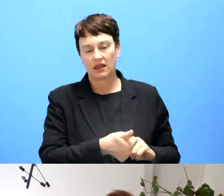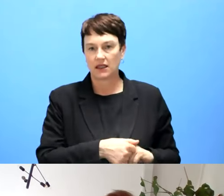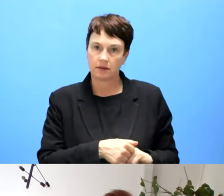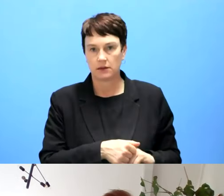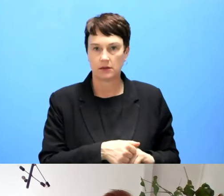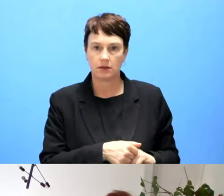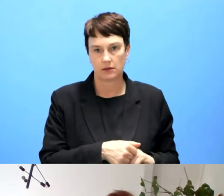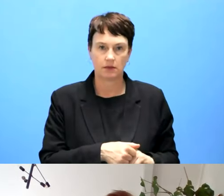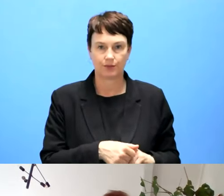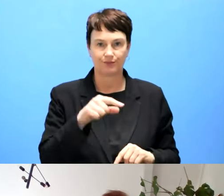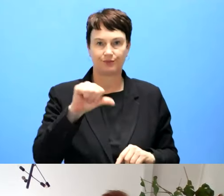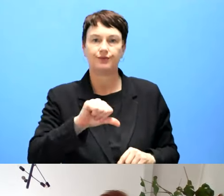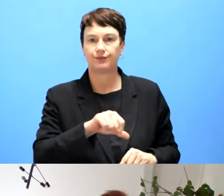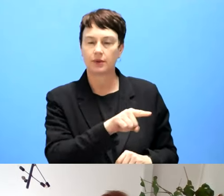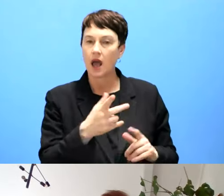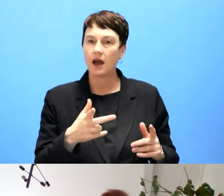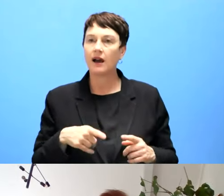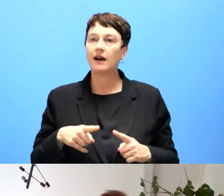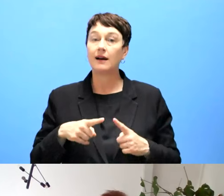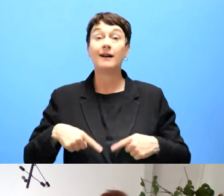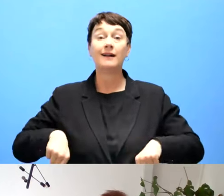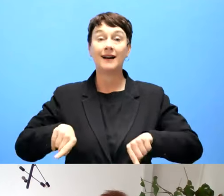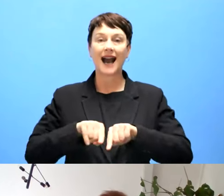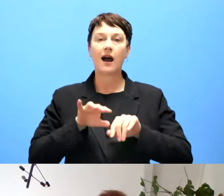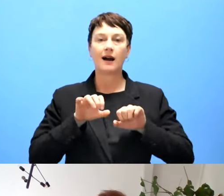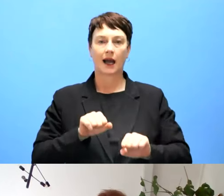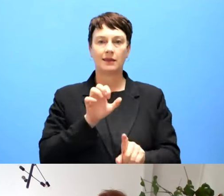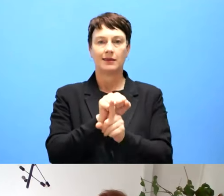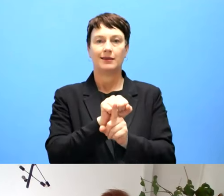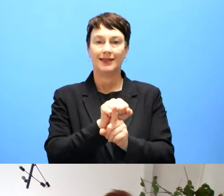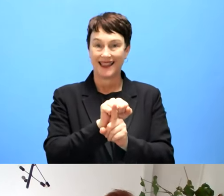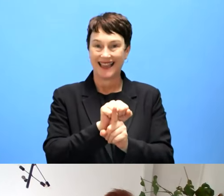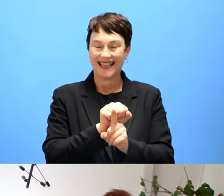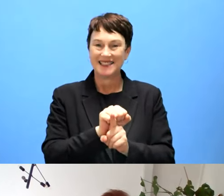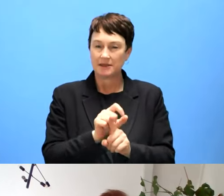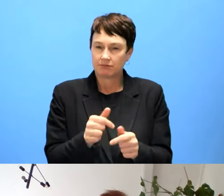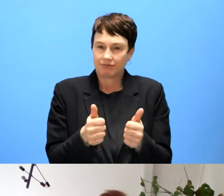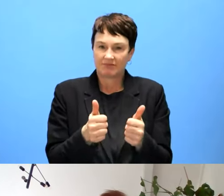energy flowing within public sector bodies and not just monitor it once every three years but